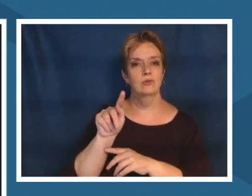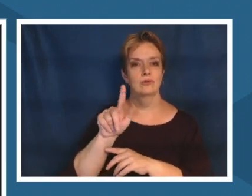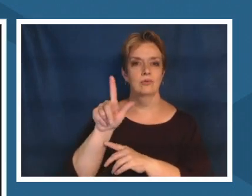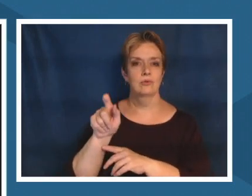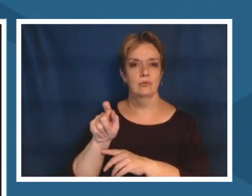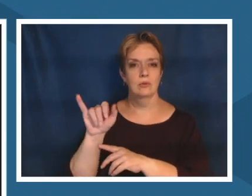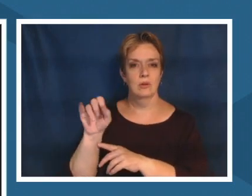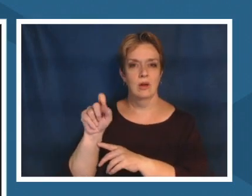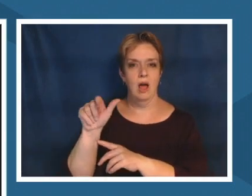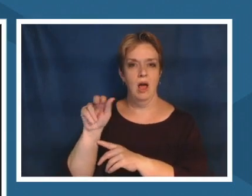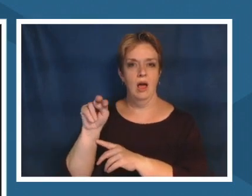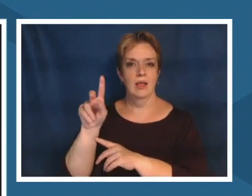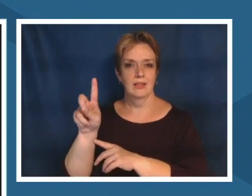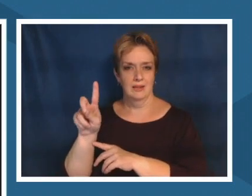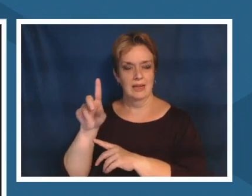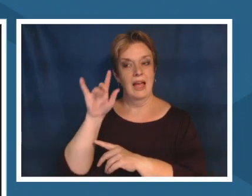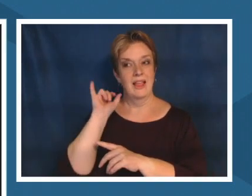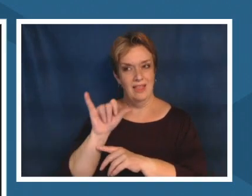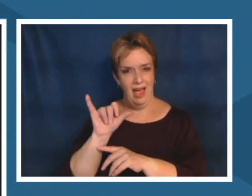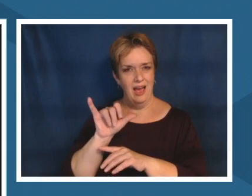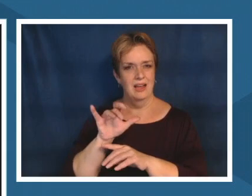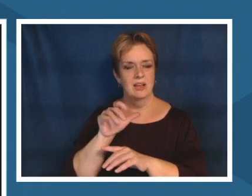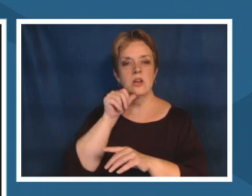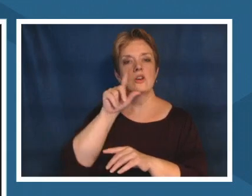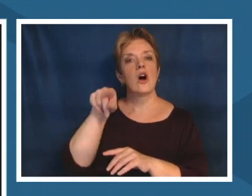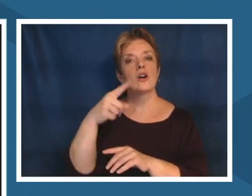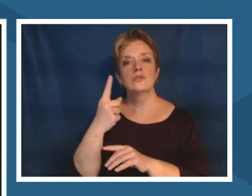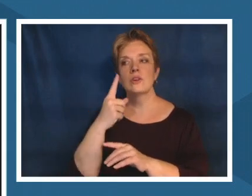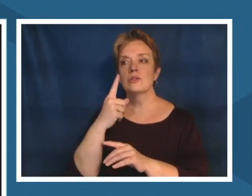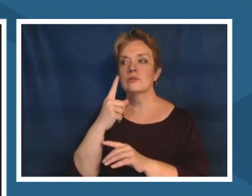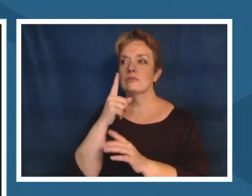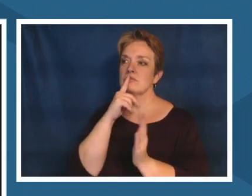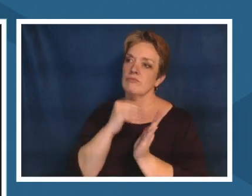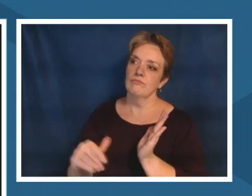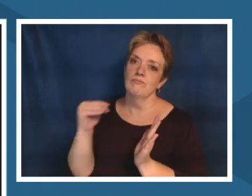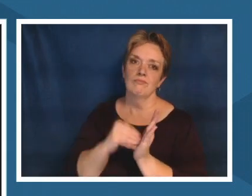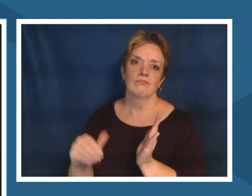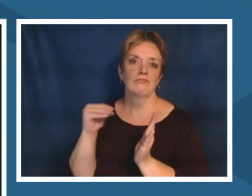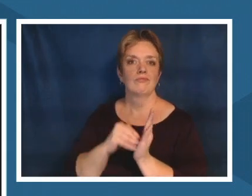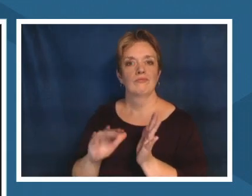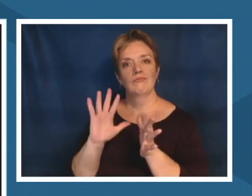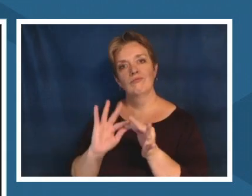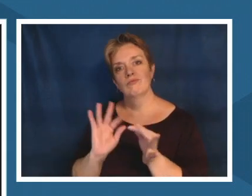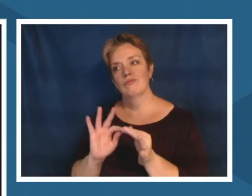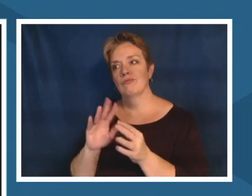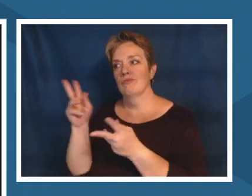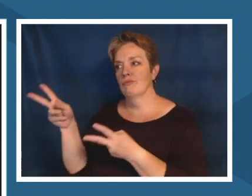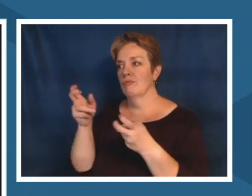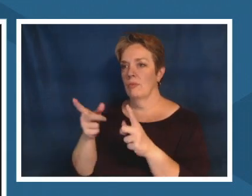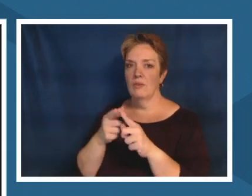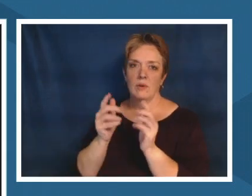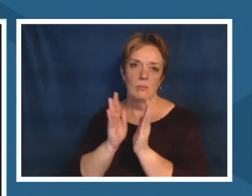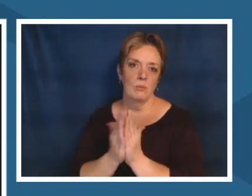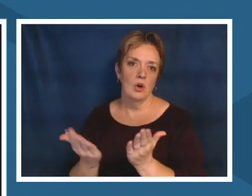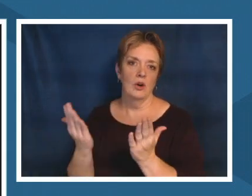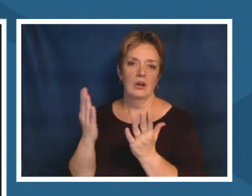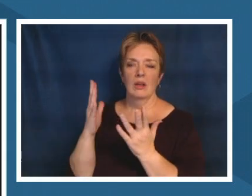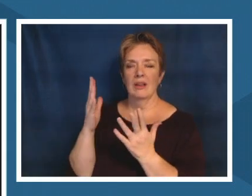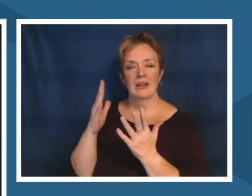or standards like what is our responsibility as educators